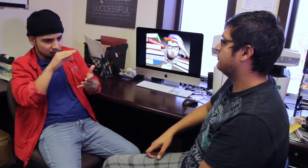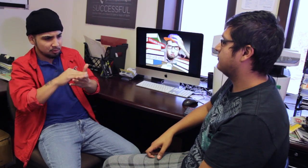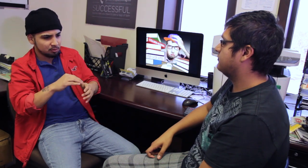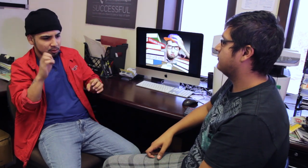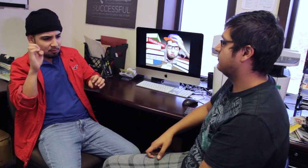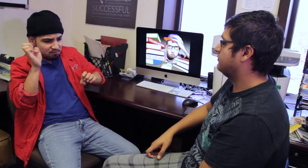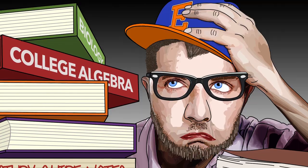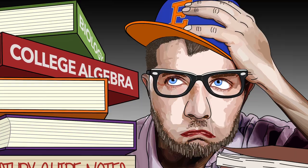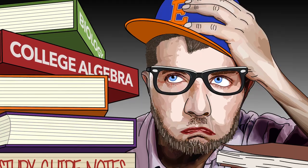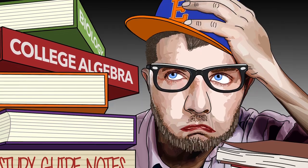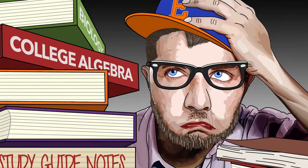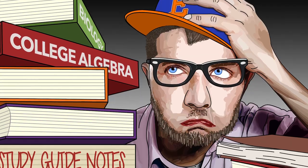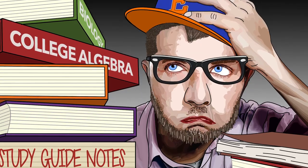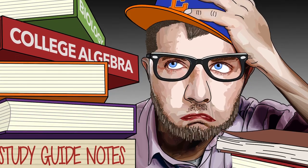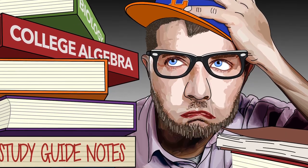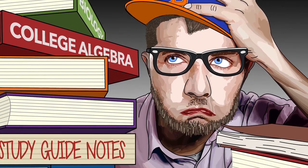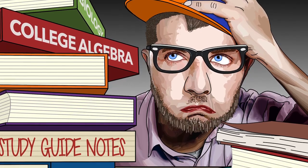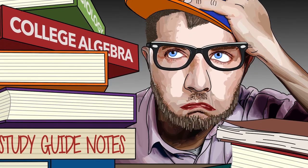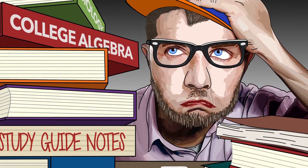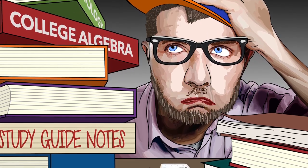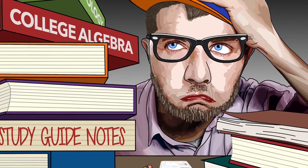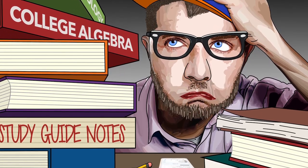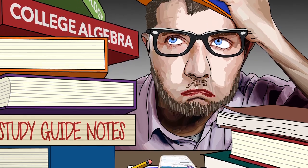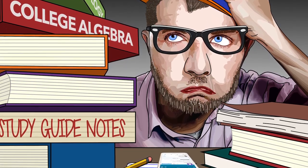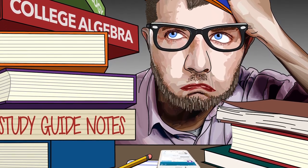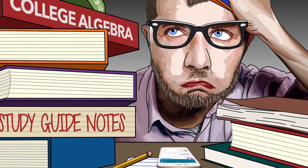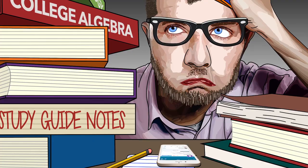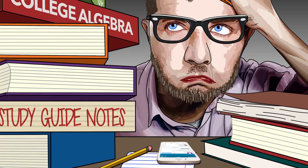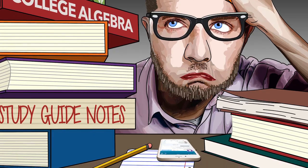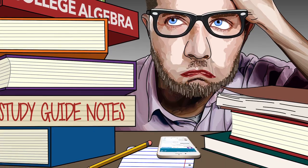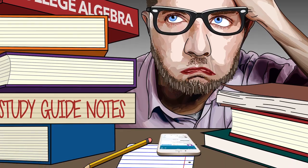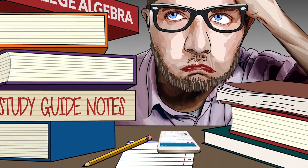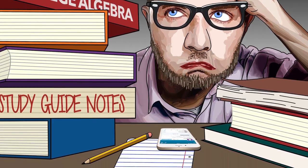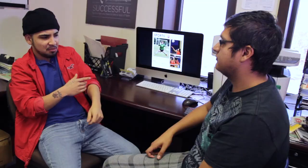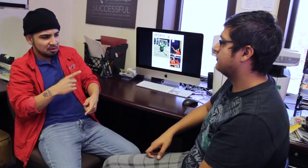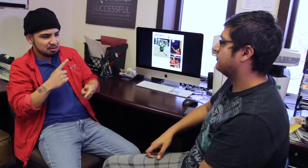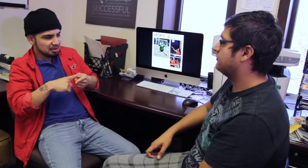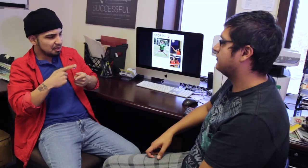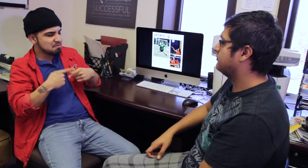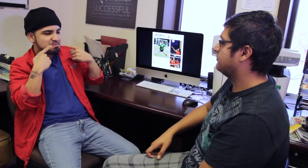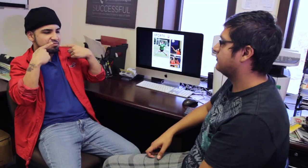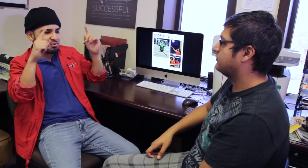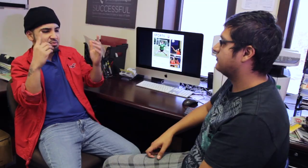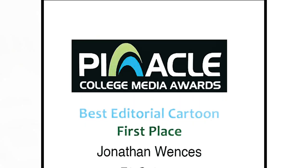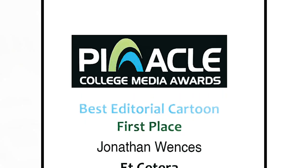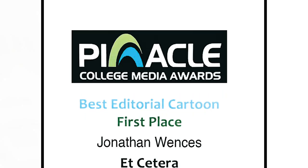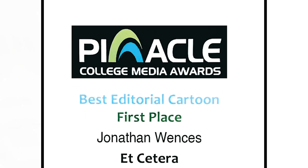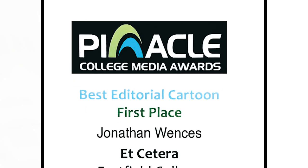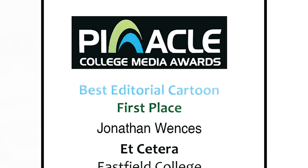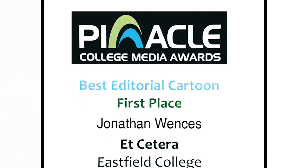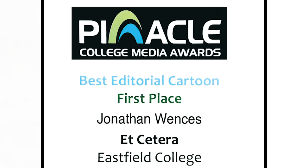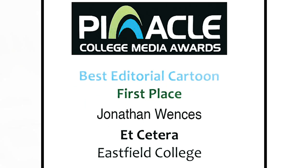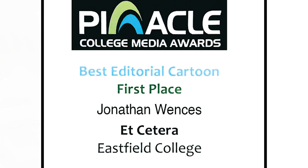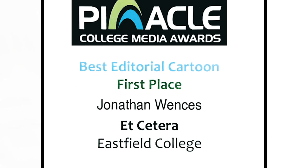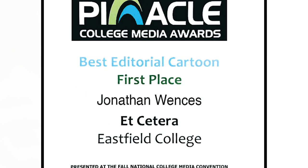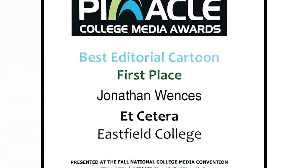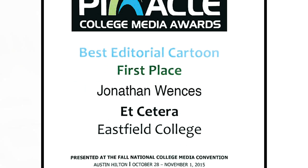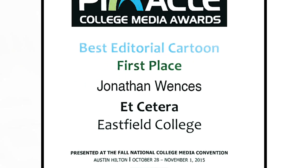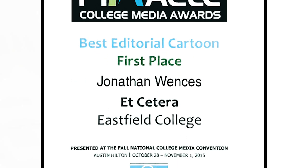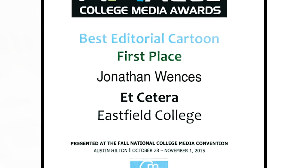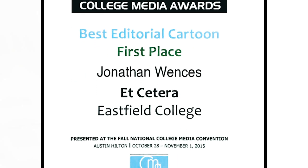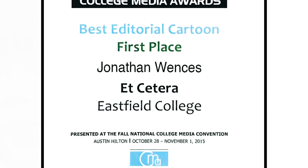more challenges, and as I was evaluated, I developed more concepts. I began to improve,